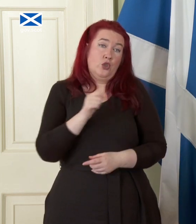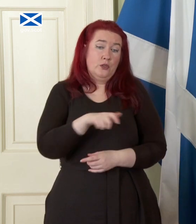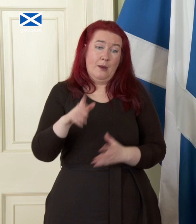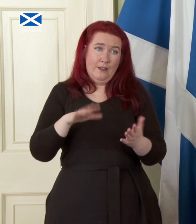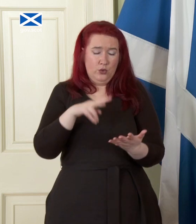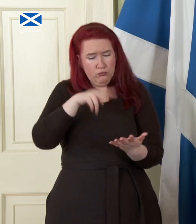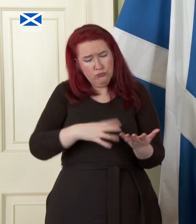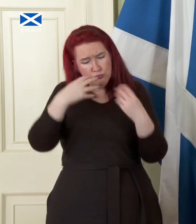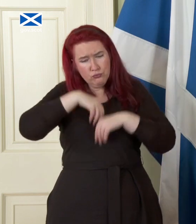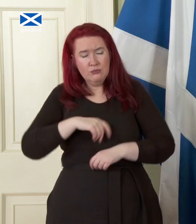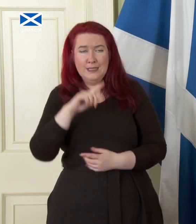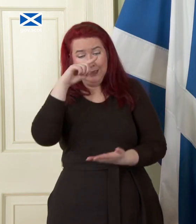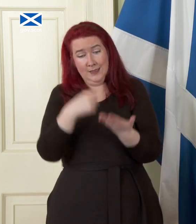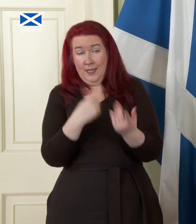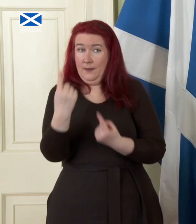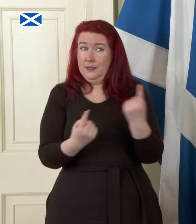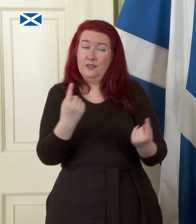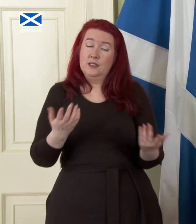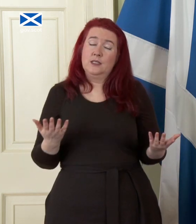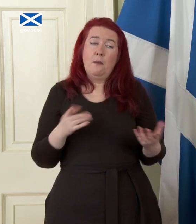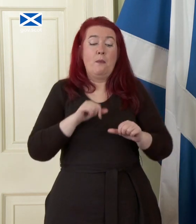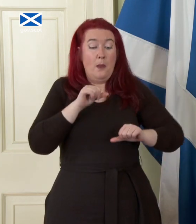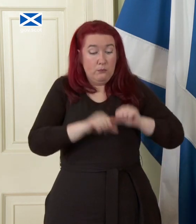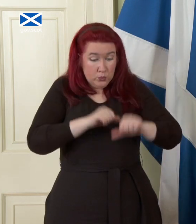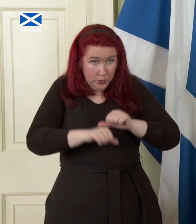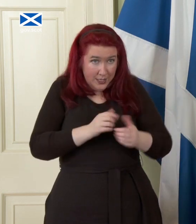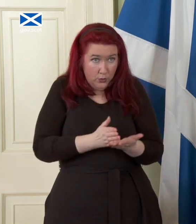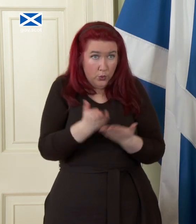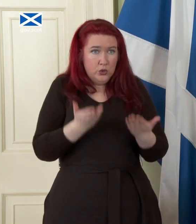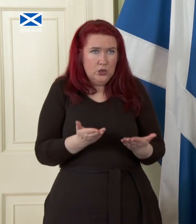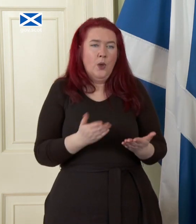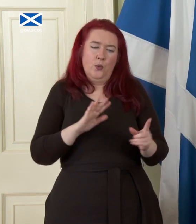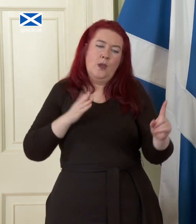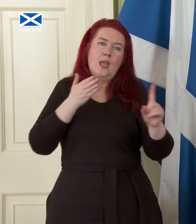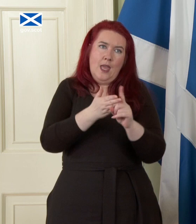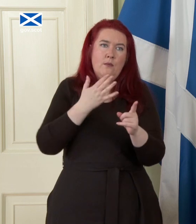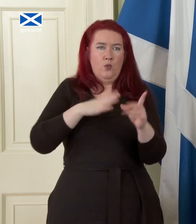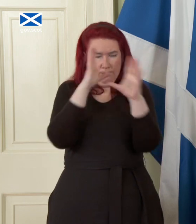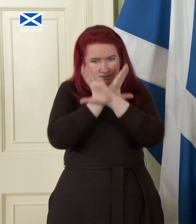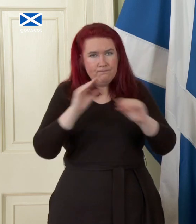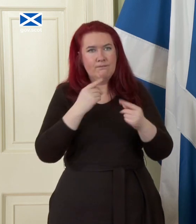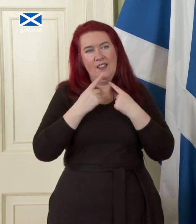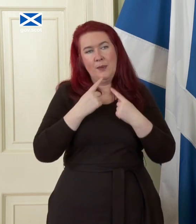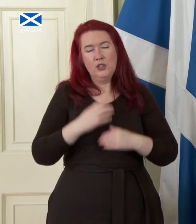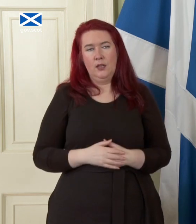and to take but the process we're going through right now is intended to fully inform it. Sorry